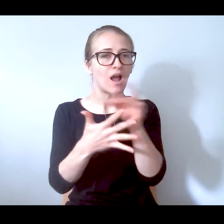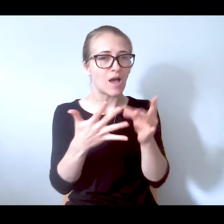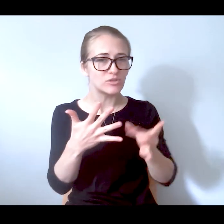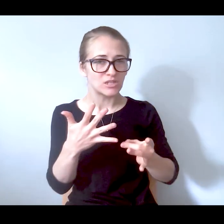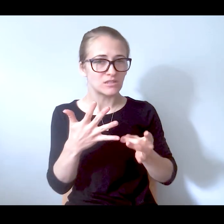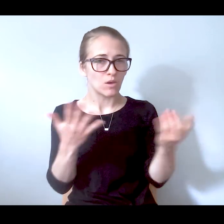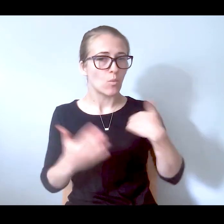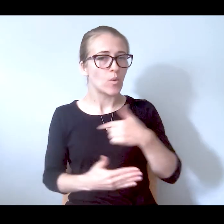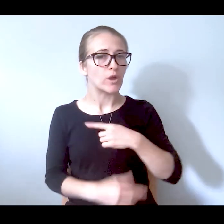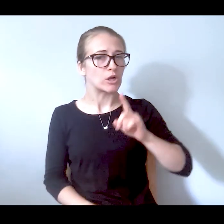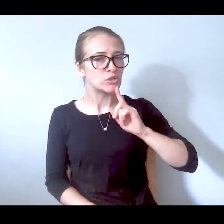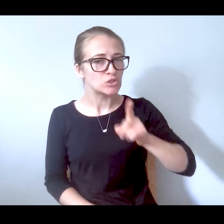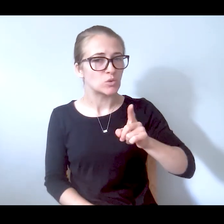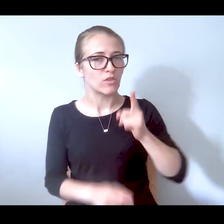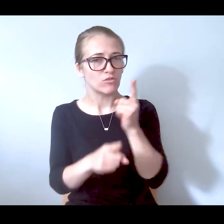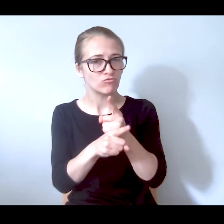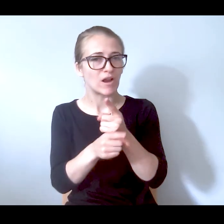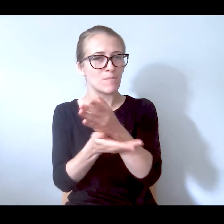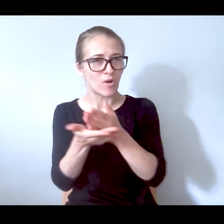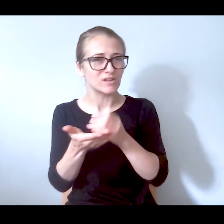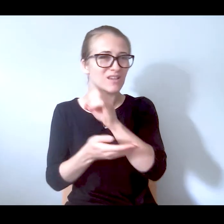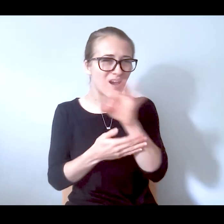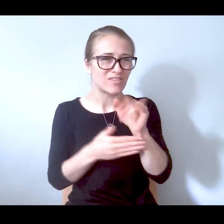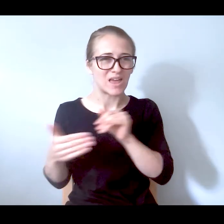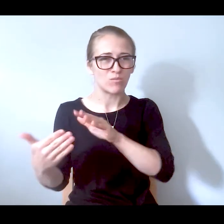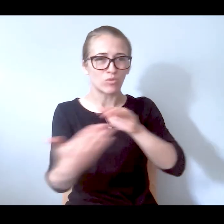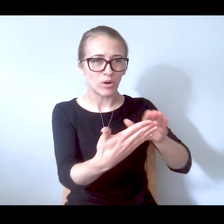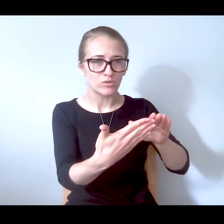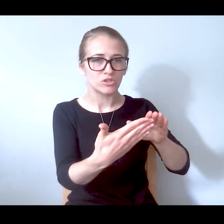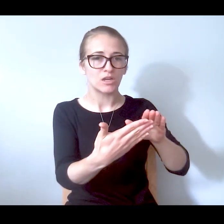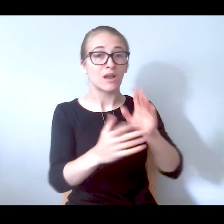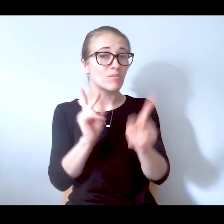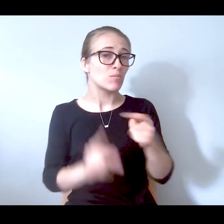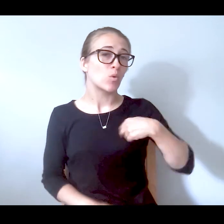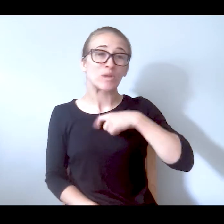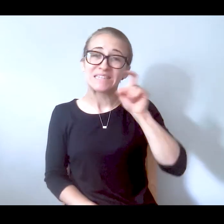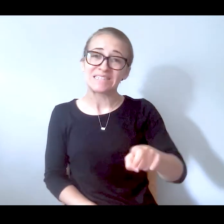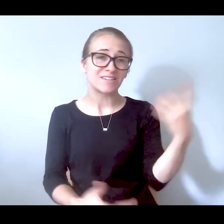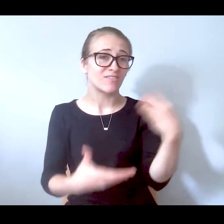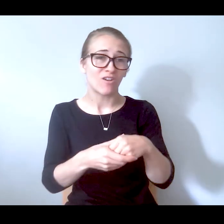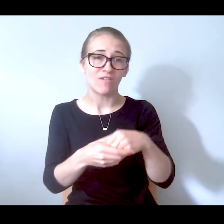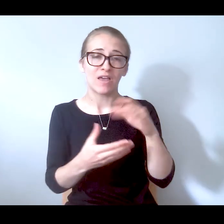are sure are right components of them. And, folks, we have to do this. This is all about where the